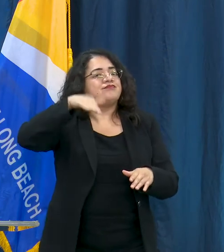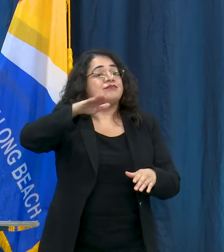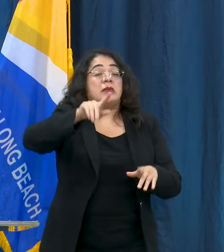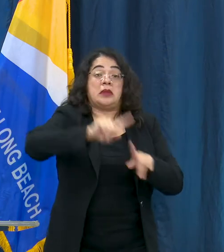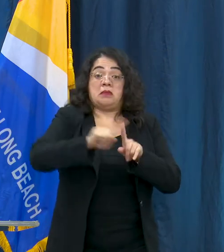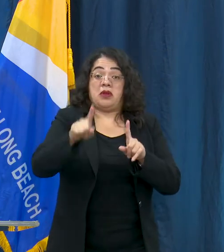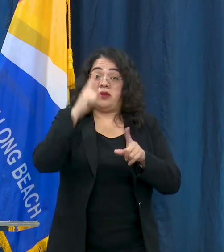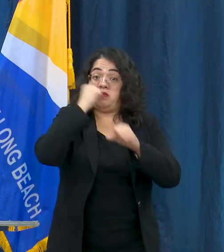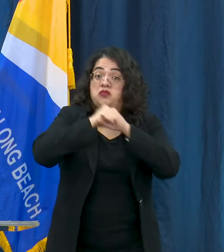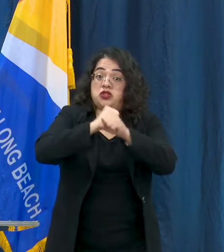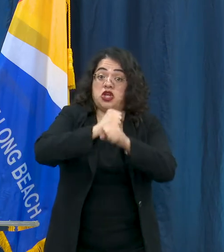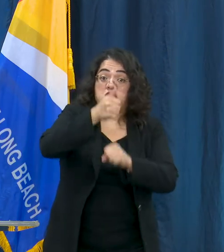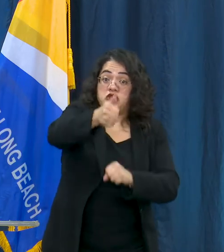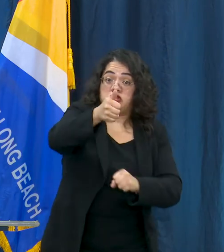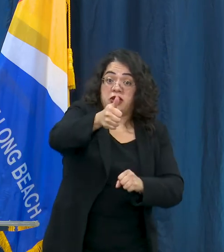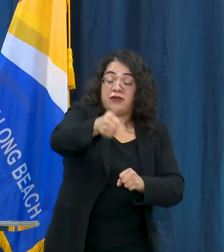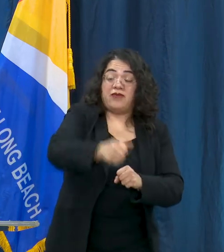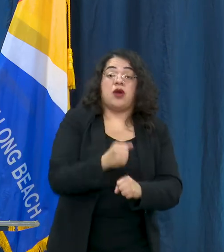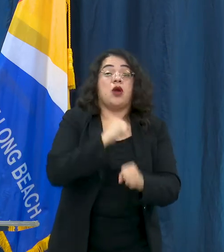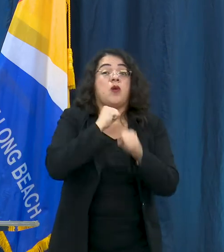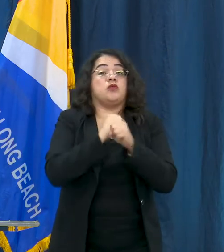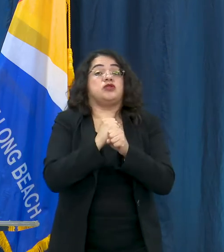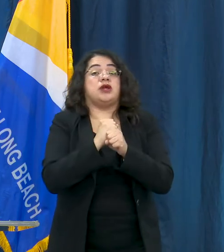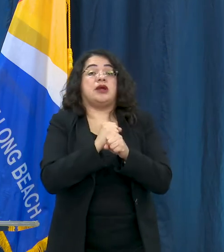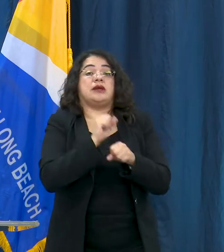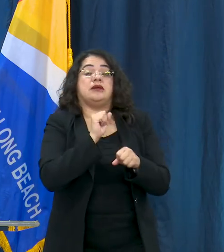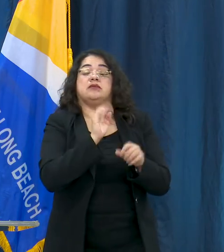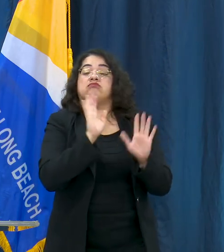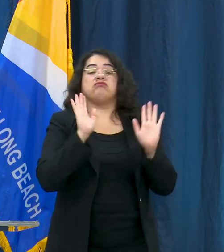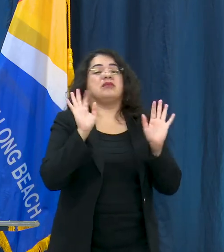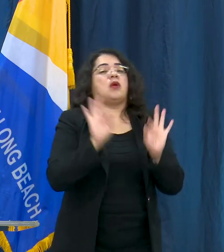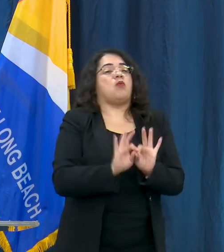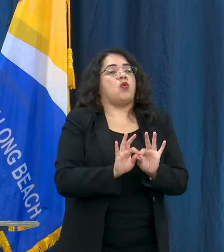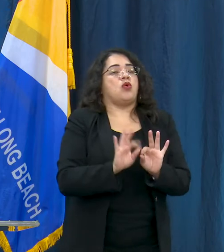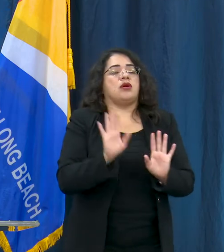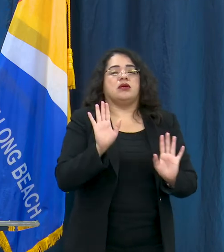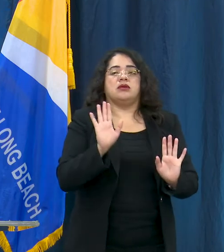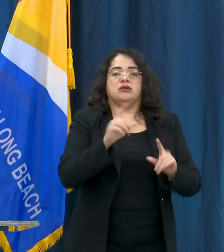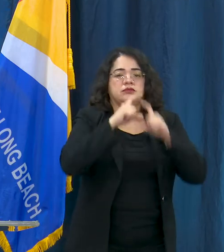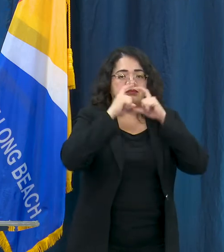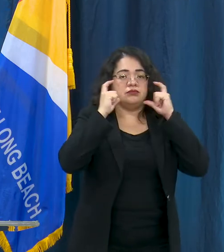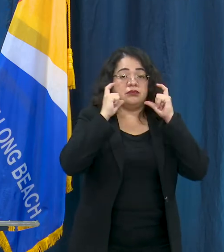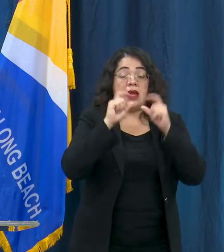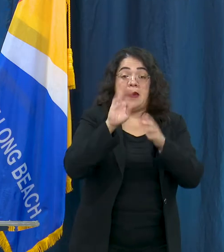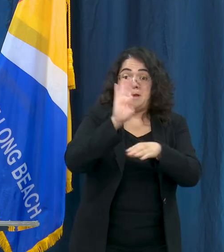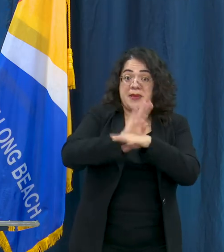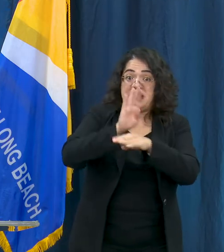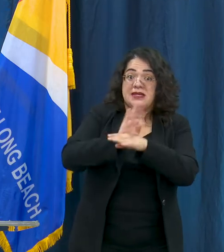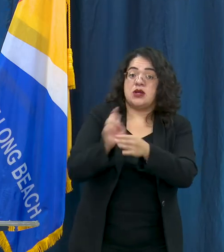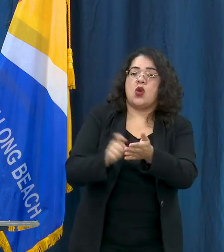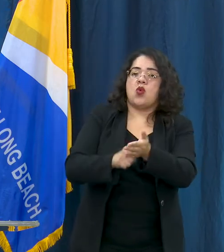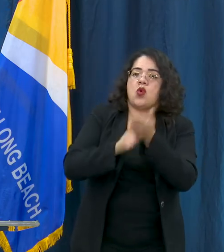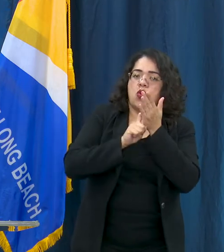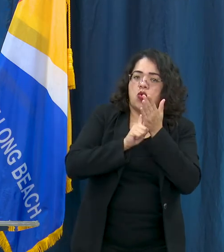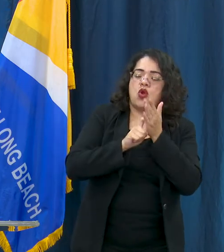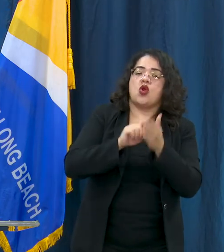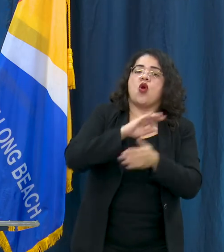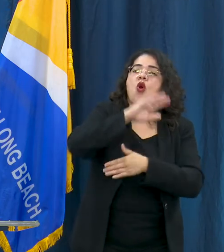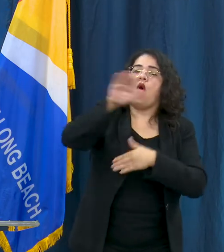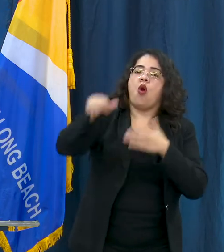If you're going to be out, you're going to go to places, you need to have a face covering. If you are a business, you are required to ask your